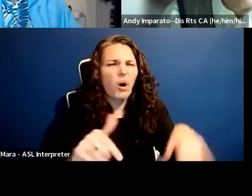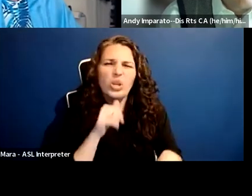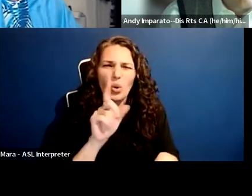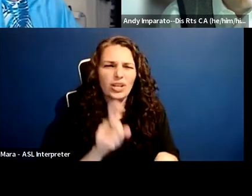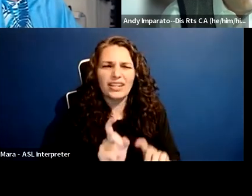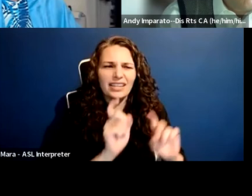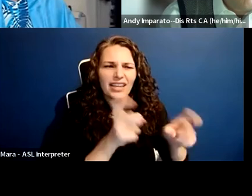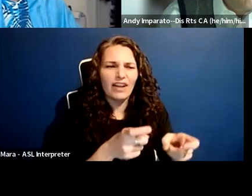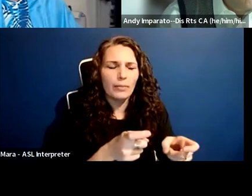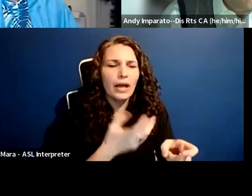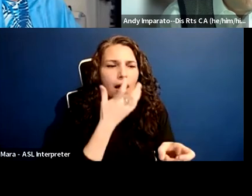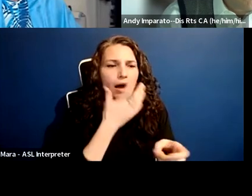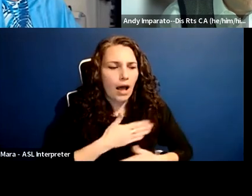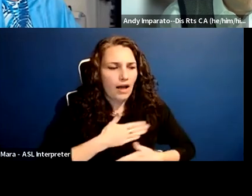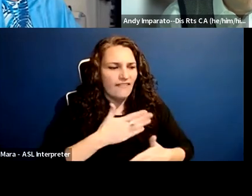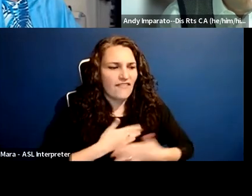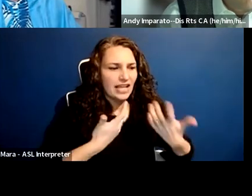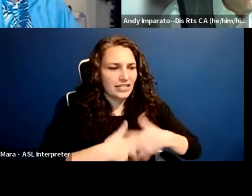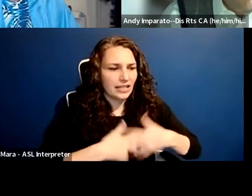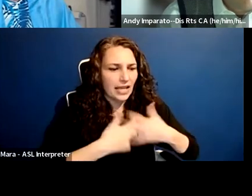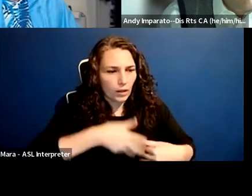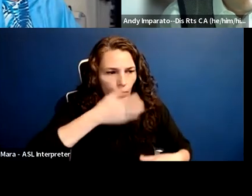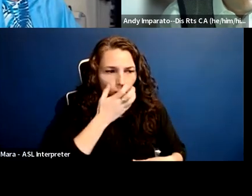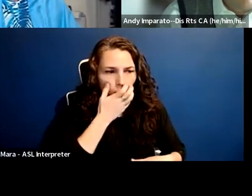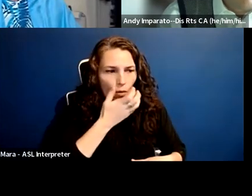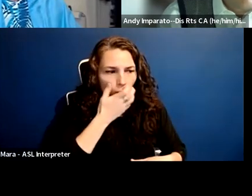basically too old or too disabled to benefit from it.